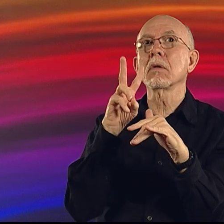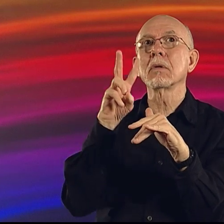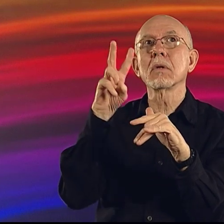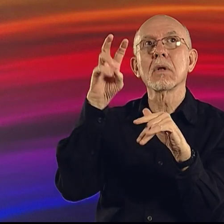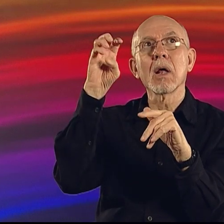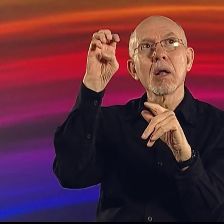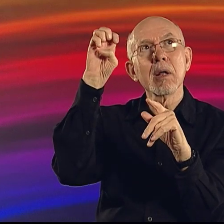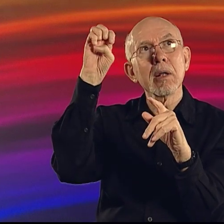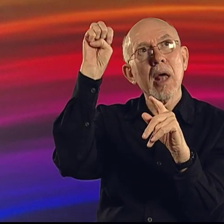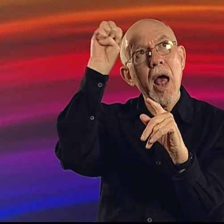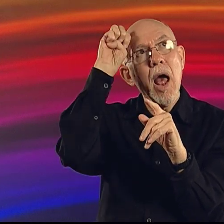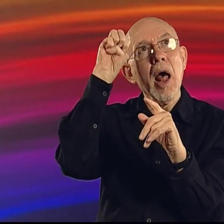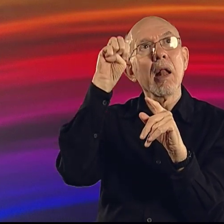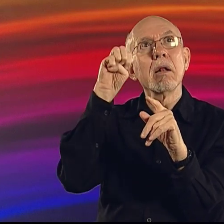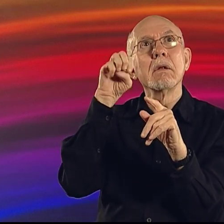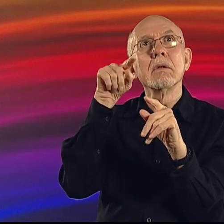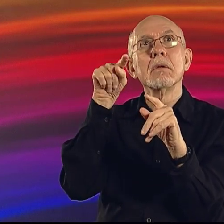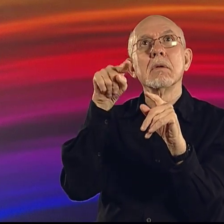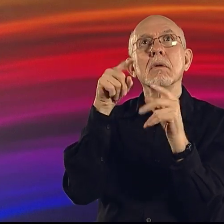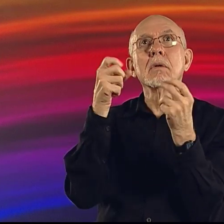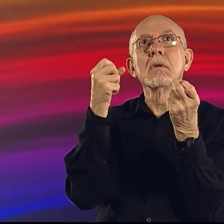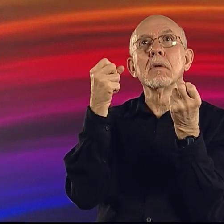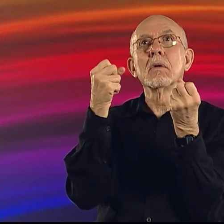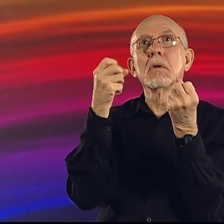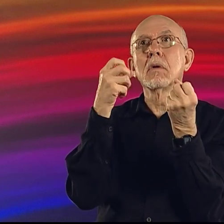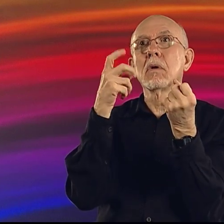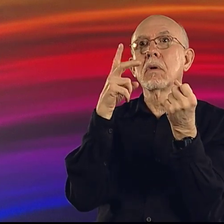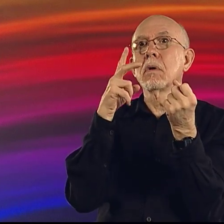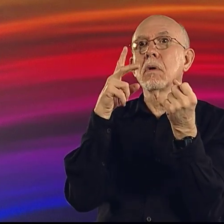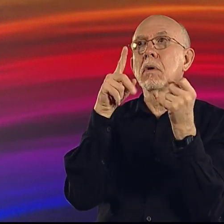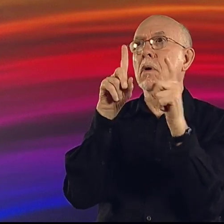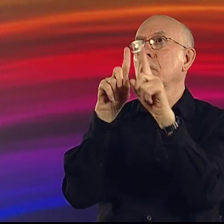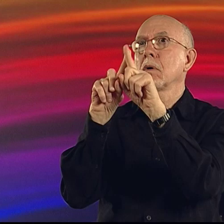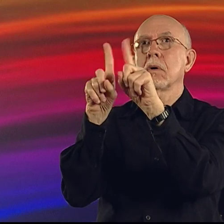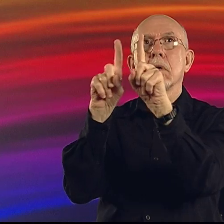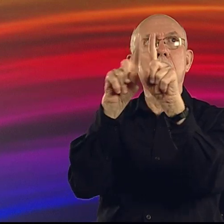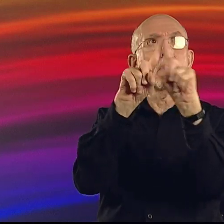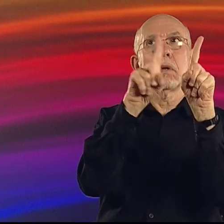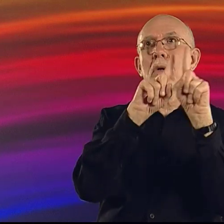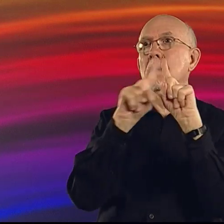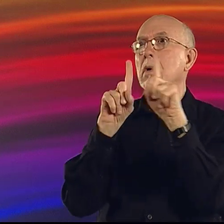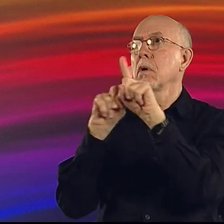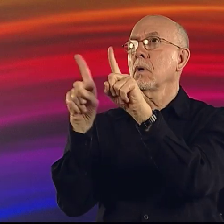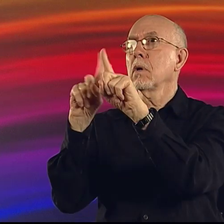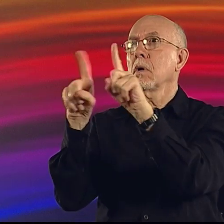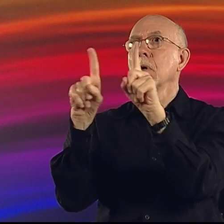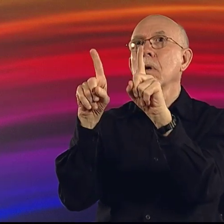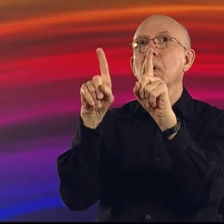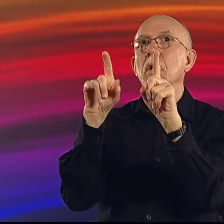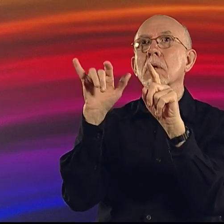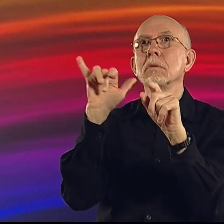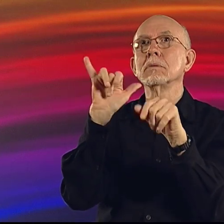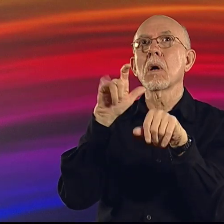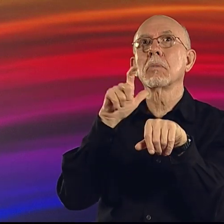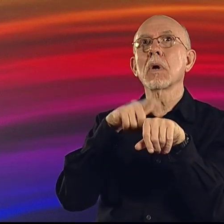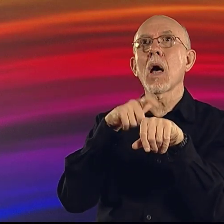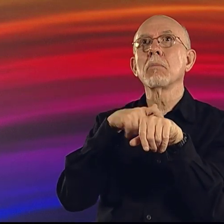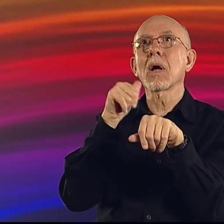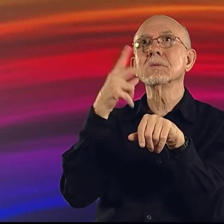So Valli and Ella and a lot of different people who attended that at the same time,